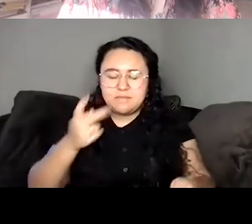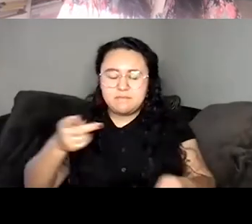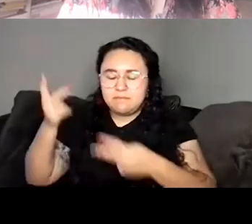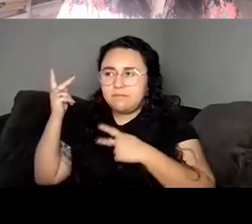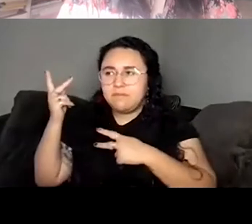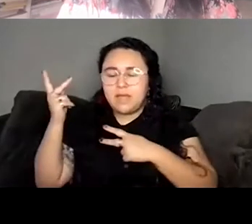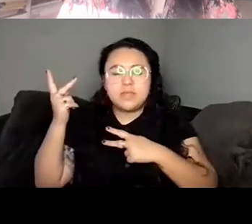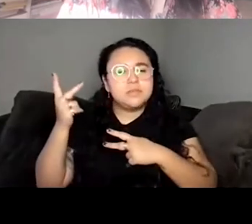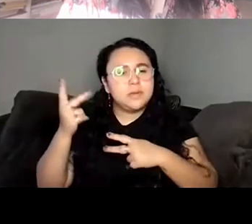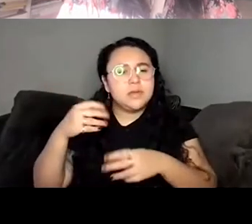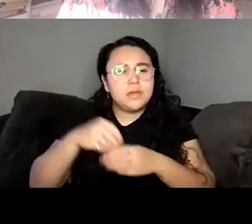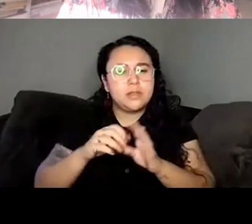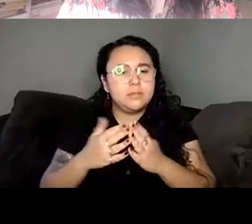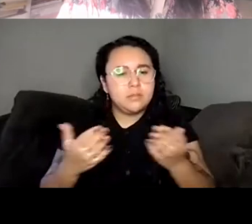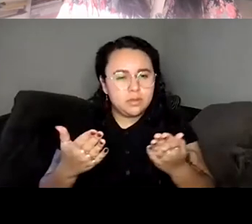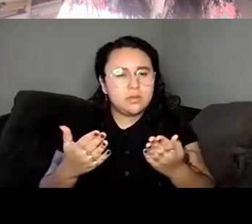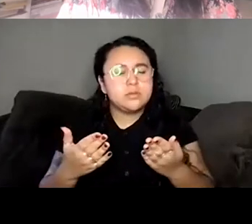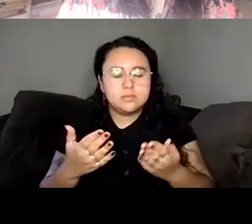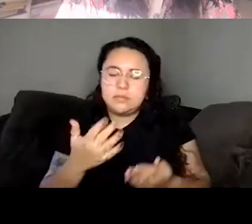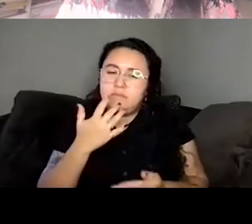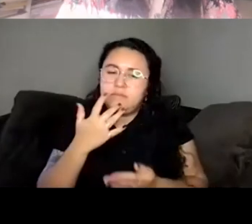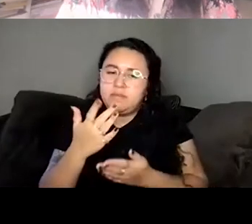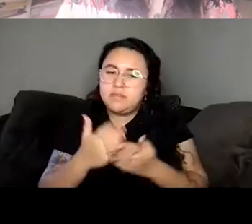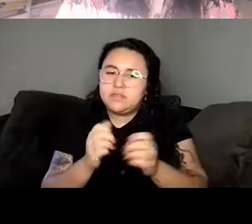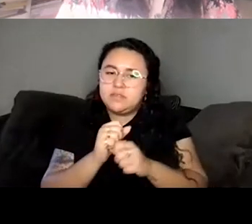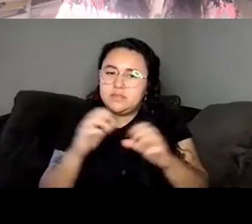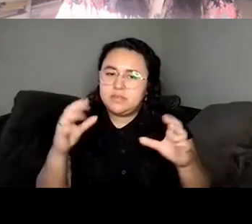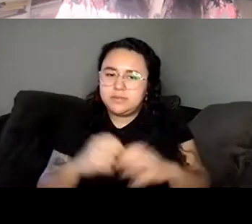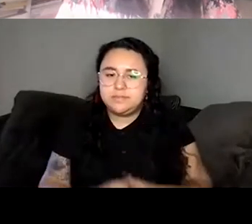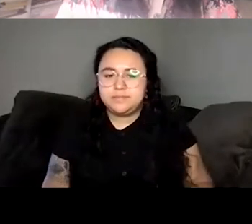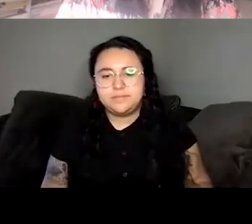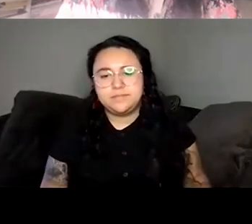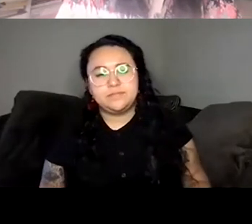Unknown Speaker Thank you. Um, and my lightning round question.